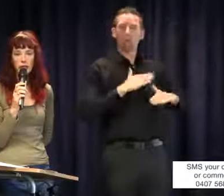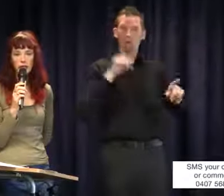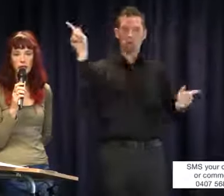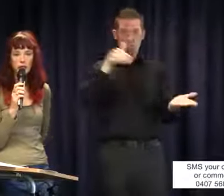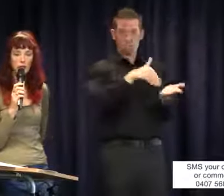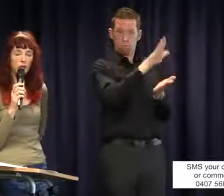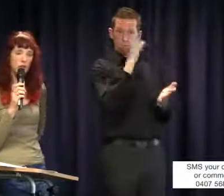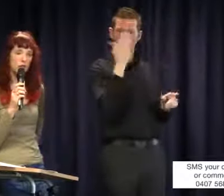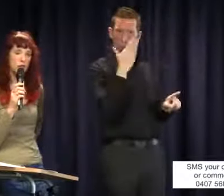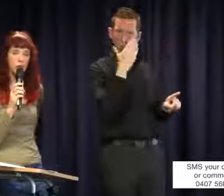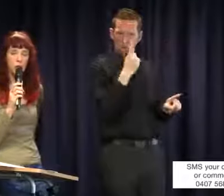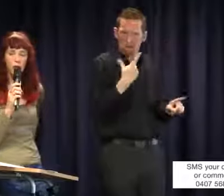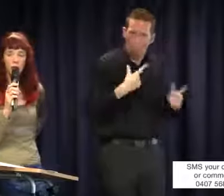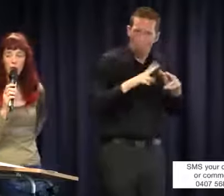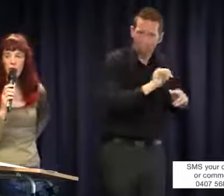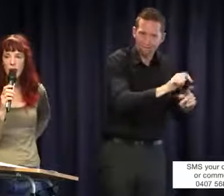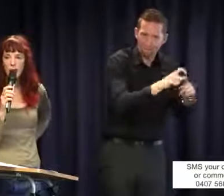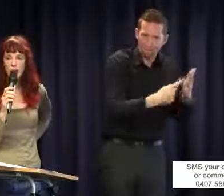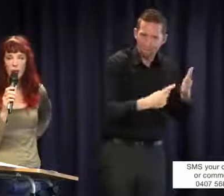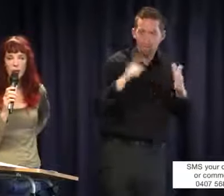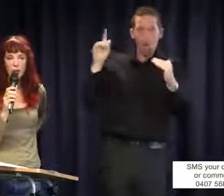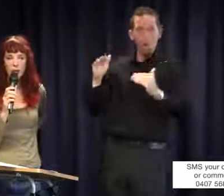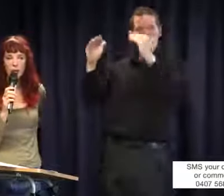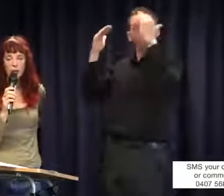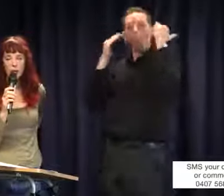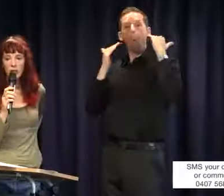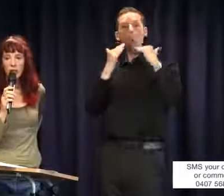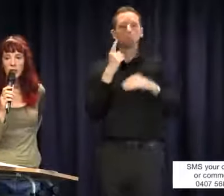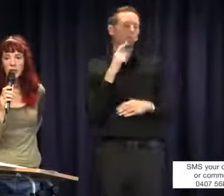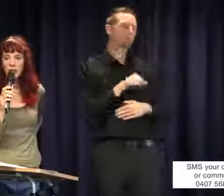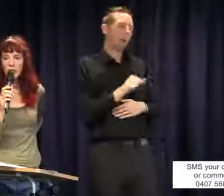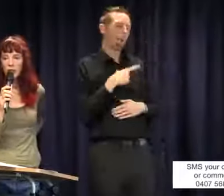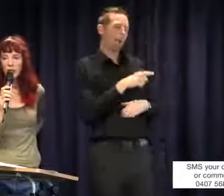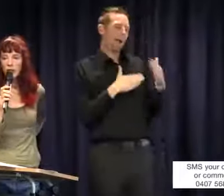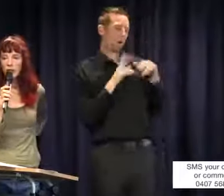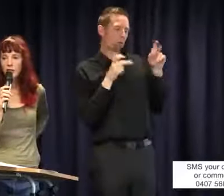made a decision that it was okay because behaviour is not a disability. That was such an outrageous